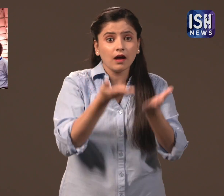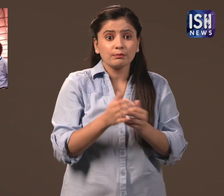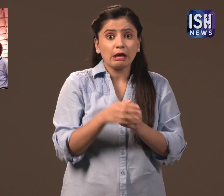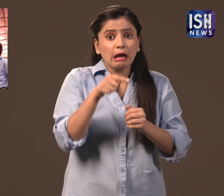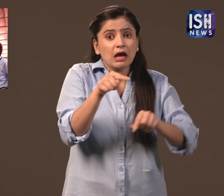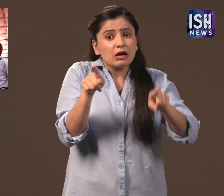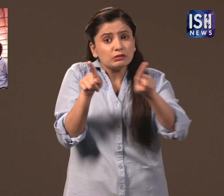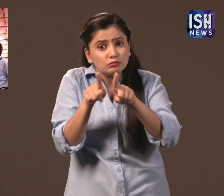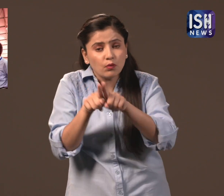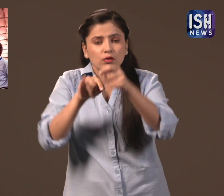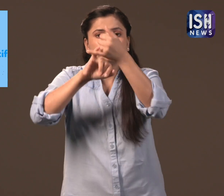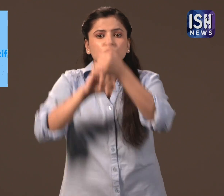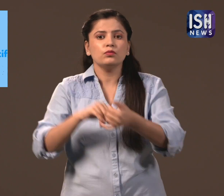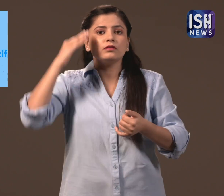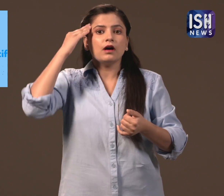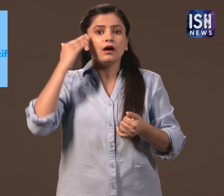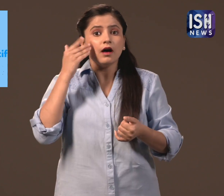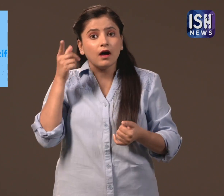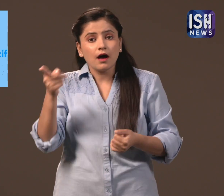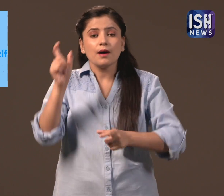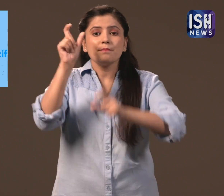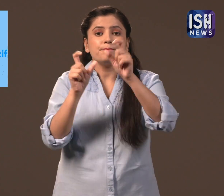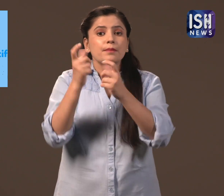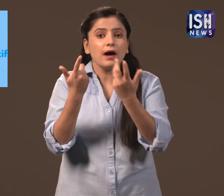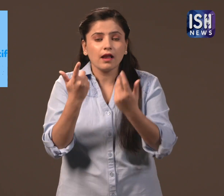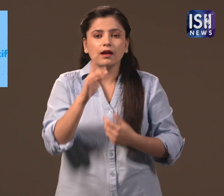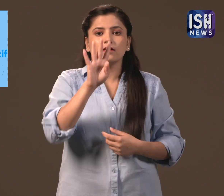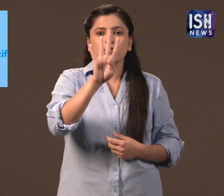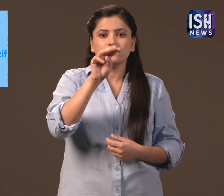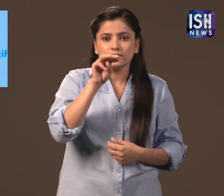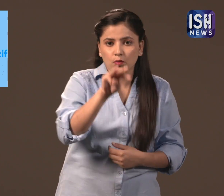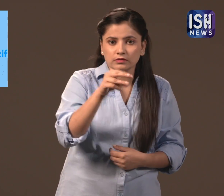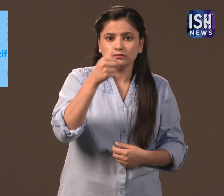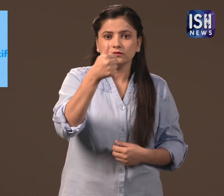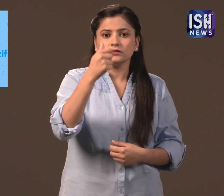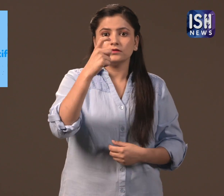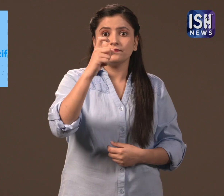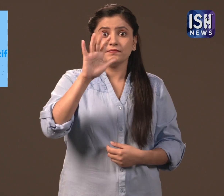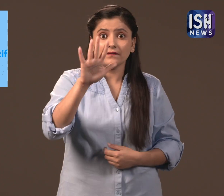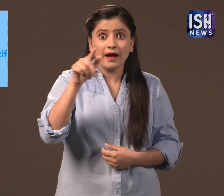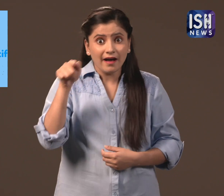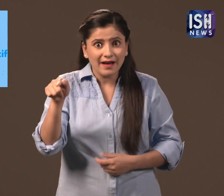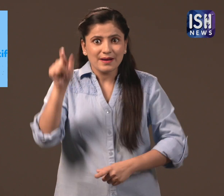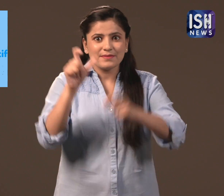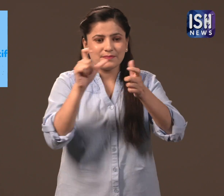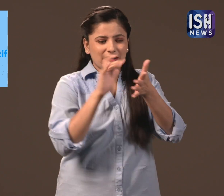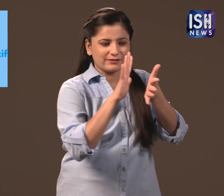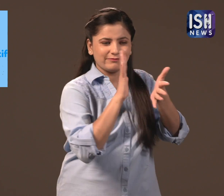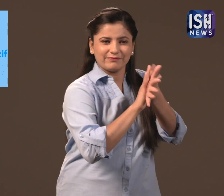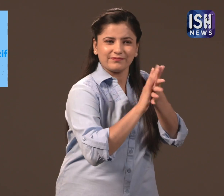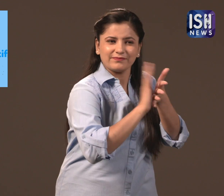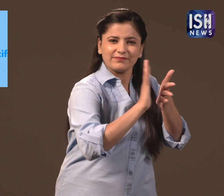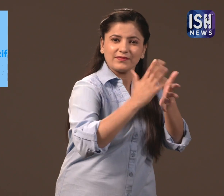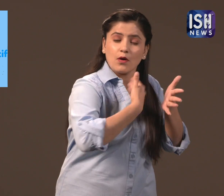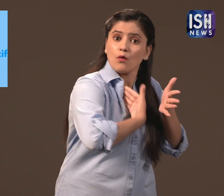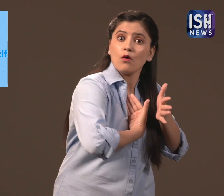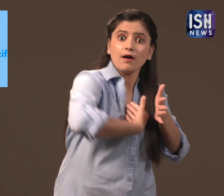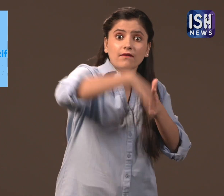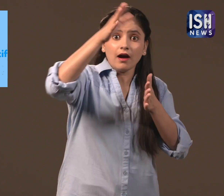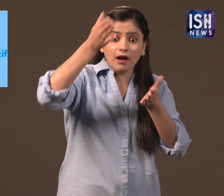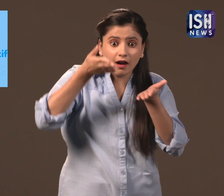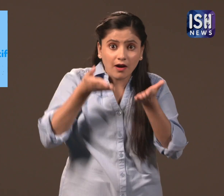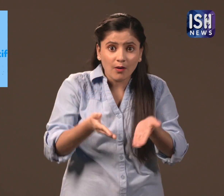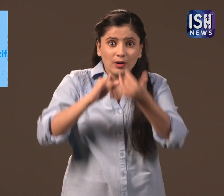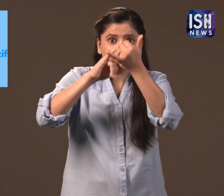The earlier record for the same event, was held by South Korea which saw 4,675 participants.